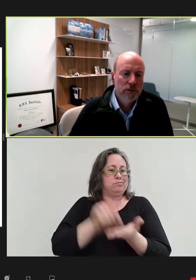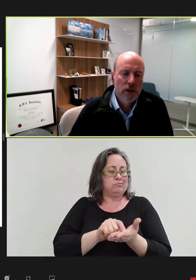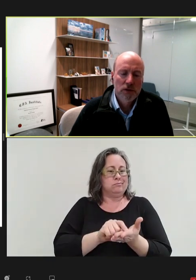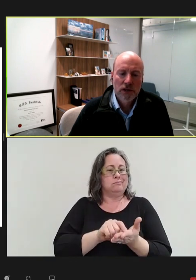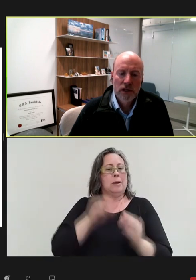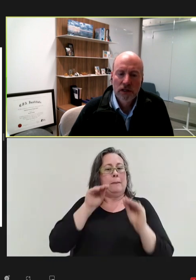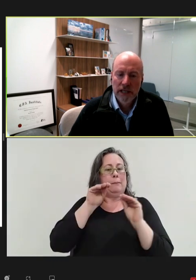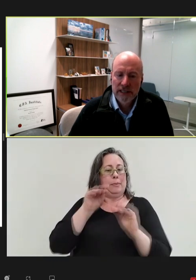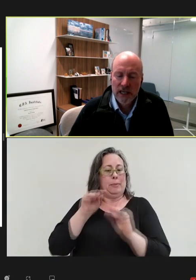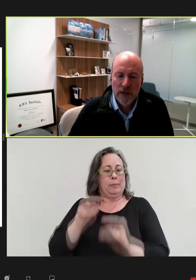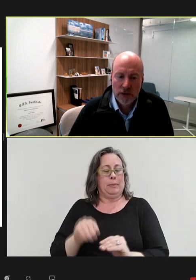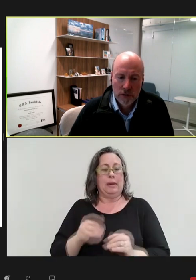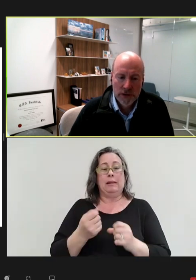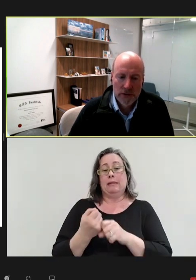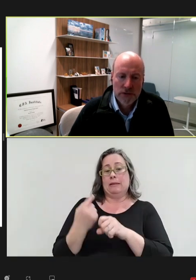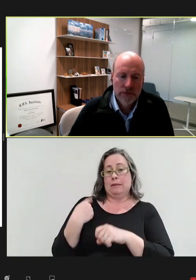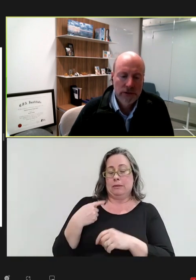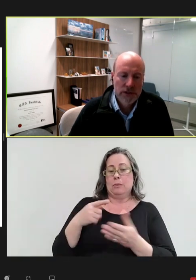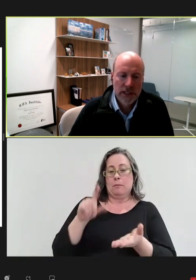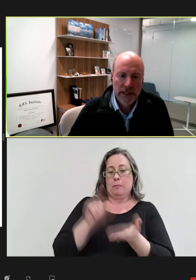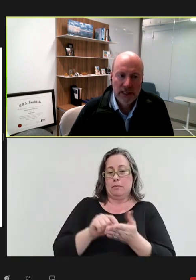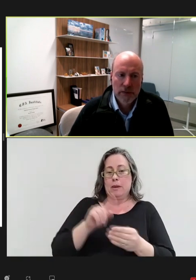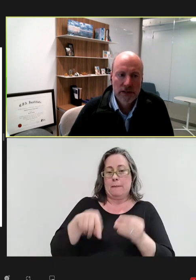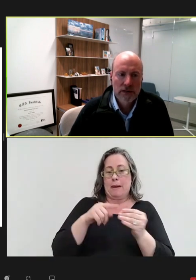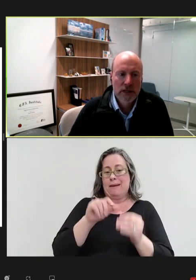we published on antimicrobials. So, if you're interested in that space,